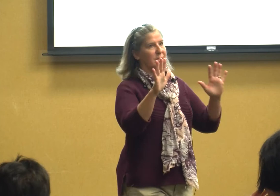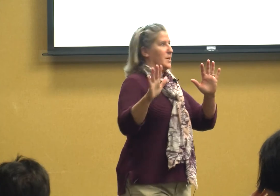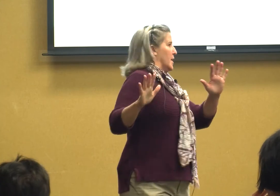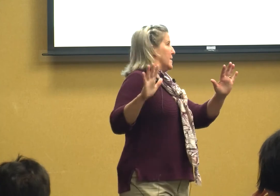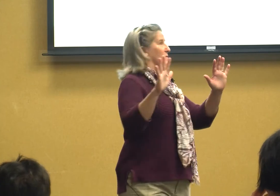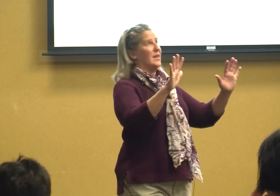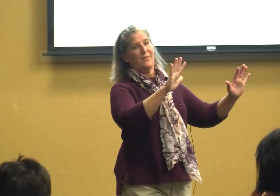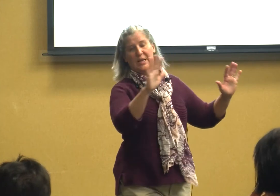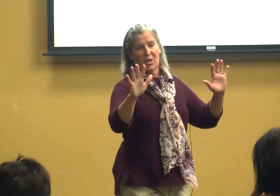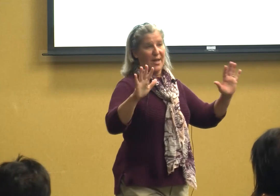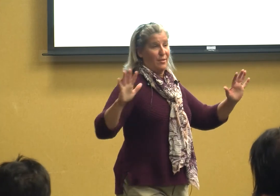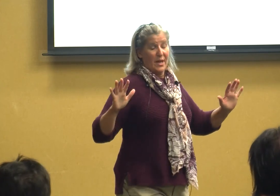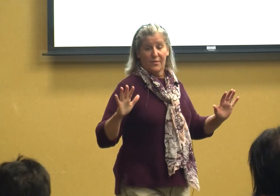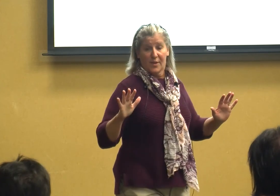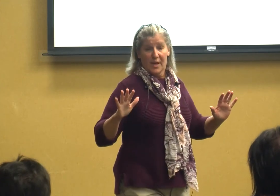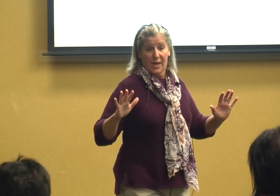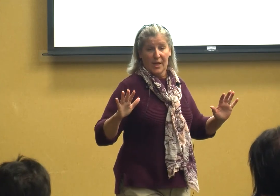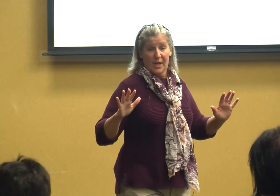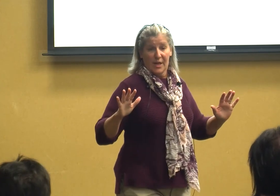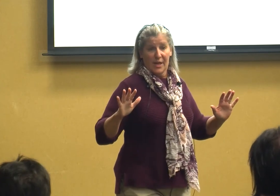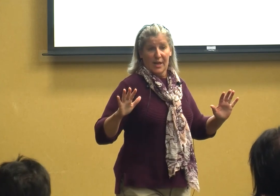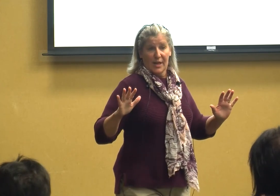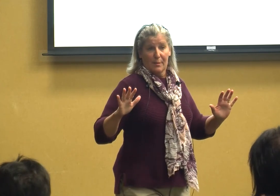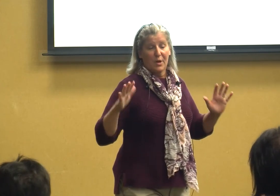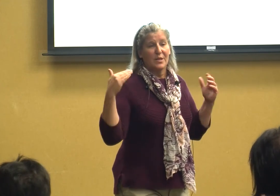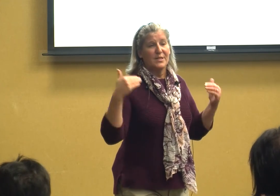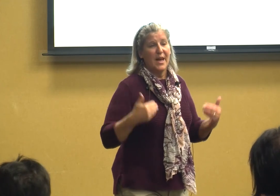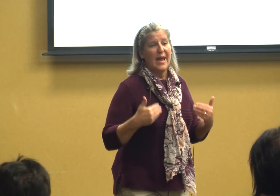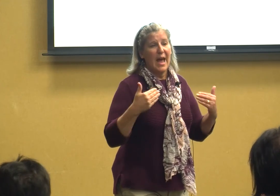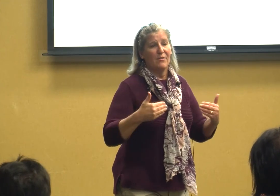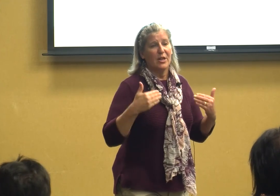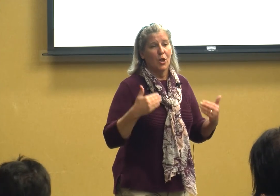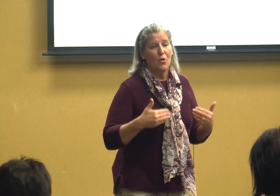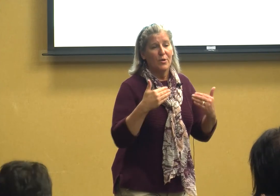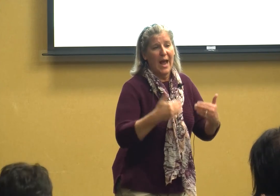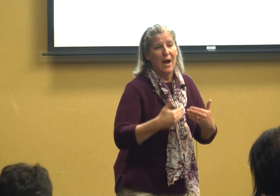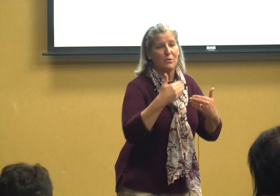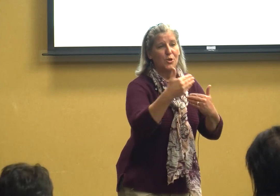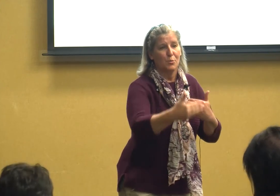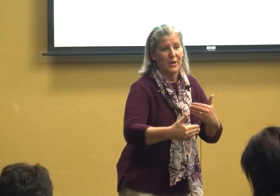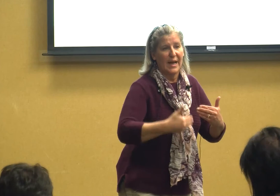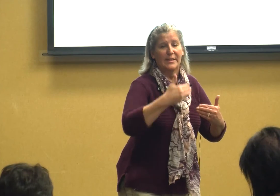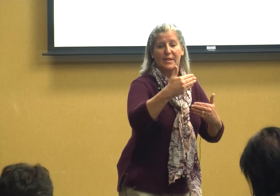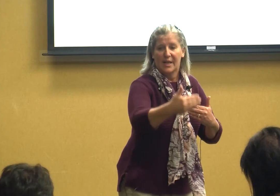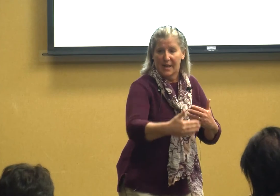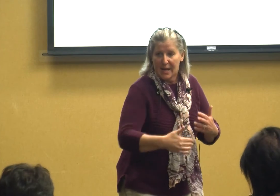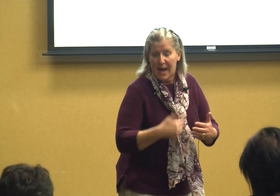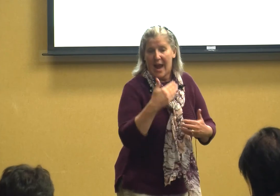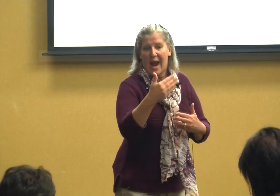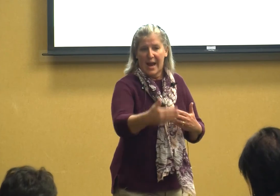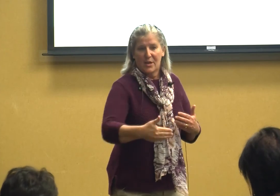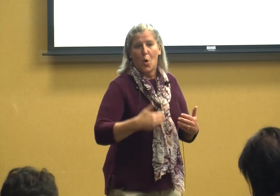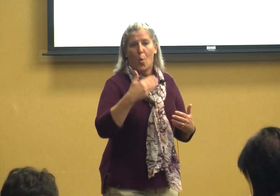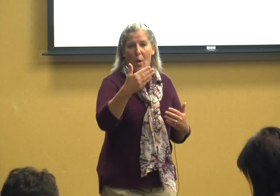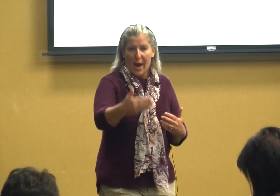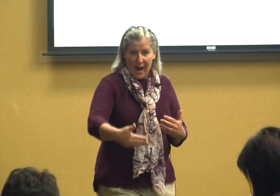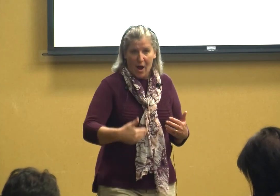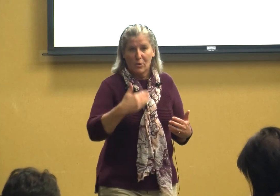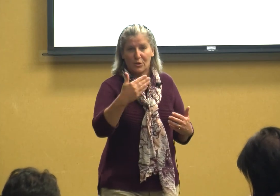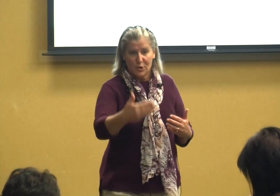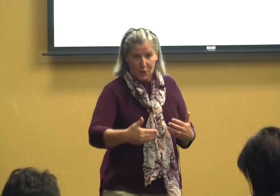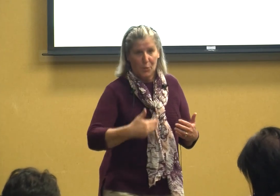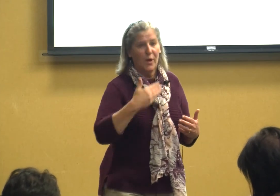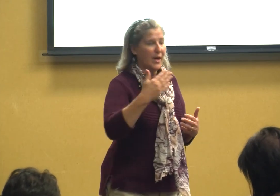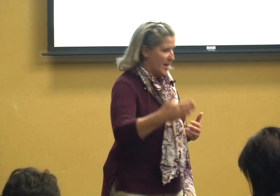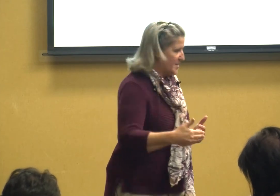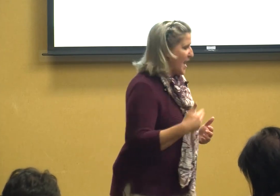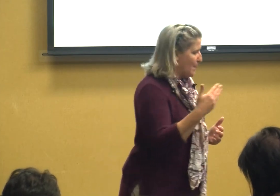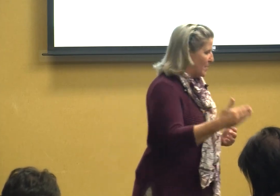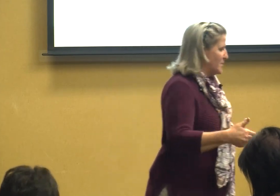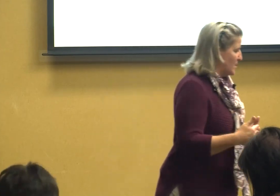the kids living like this because they haven't learned how to predict and how to establish those